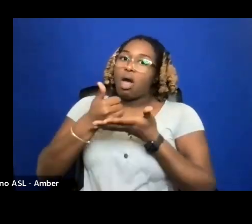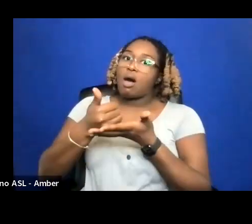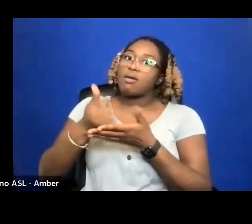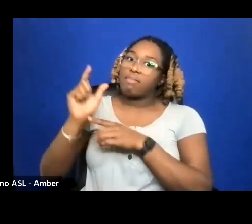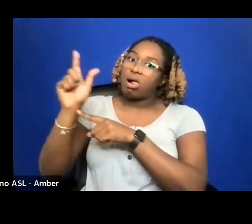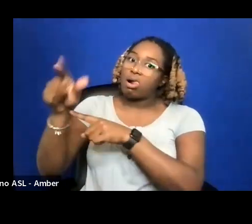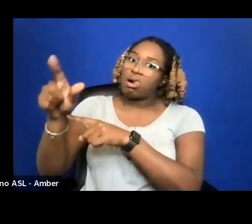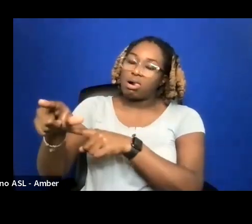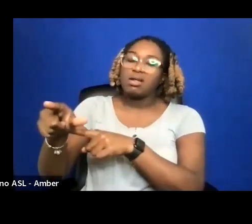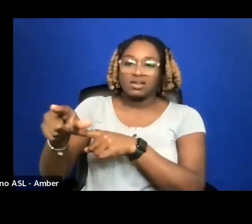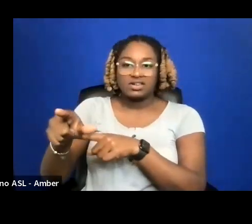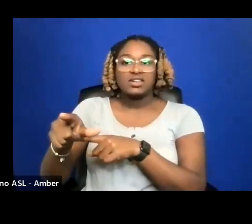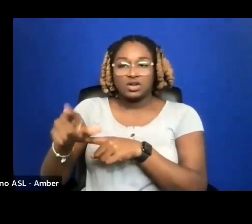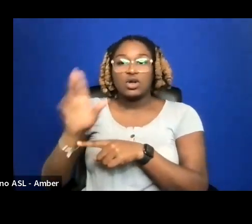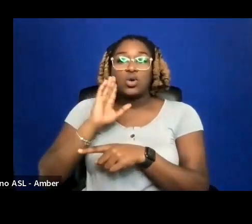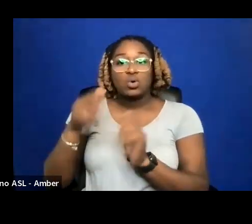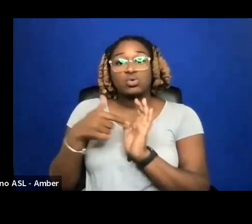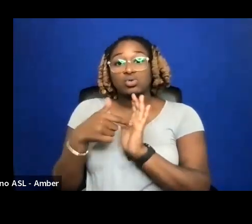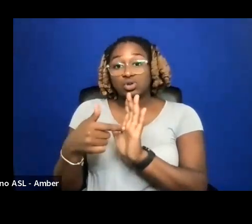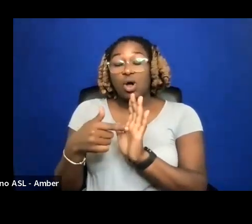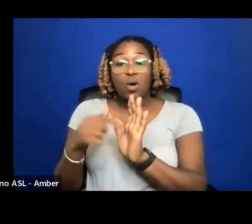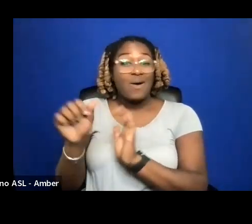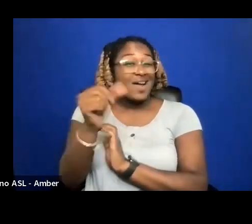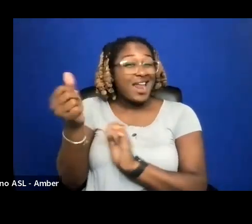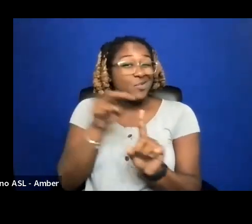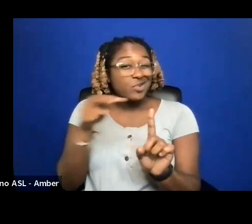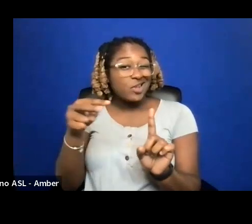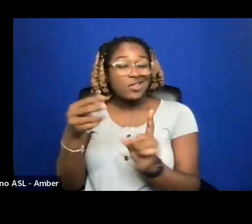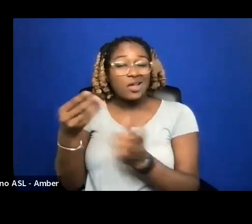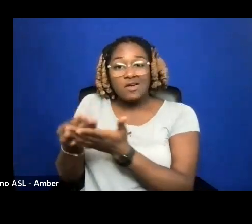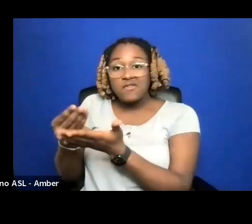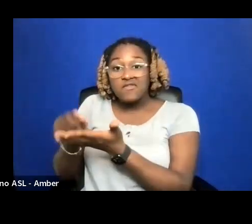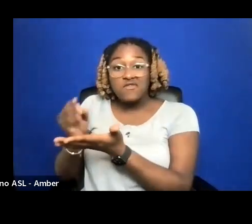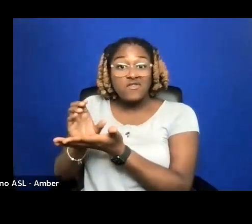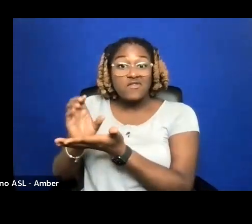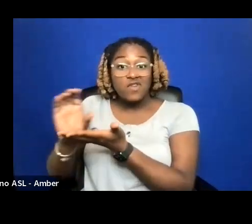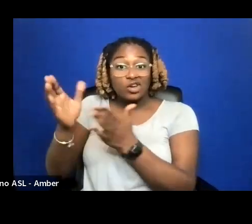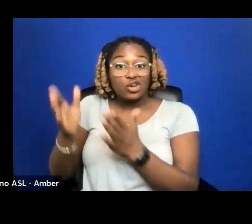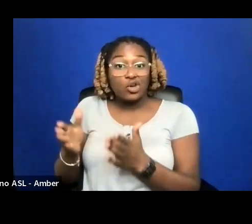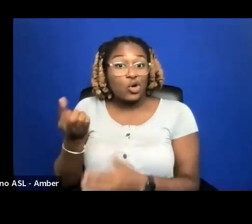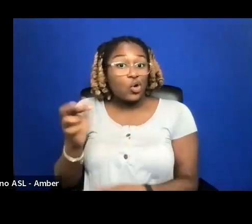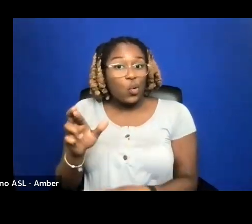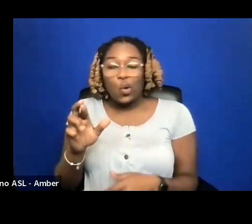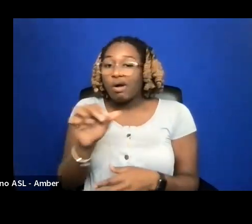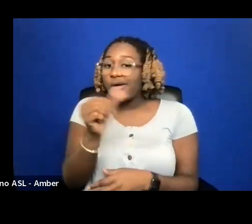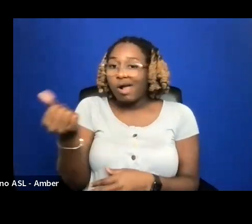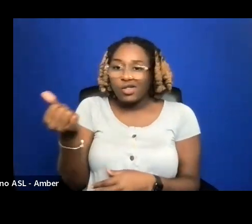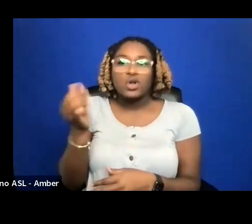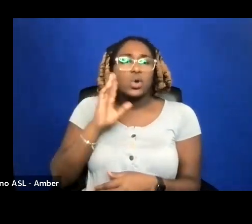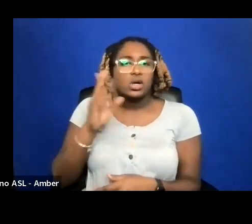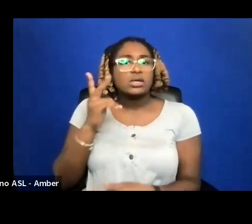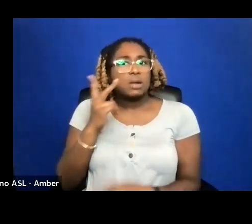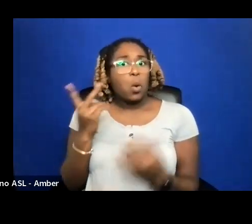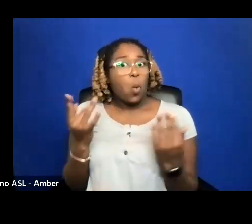FUNDER OR PARTNER THAT PEOPLE ARE WAITING TO SEE YOUR FILM. IT WILL ALSO HELP YOU TO BUILD A